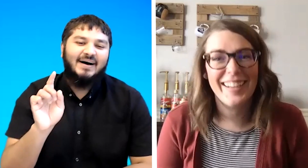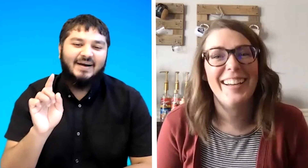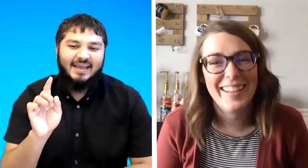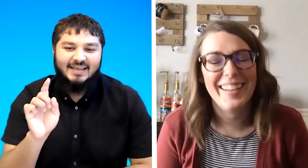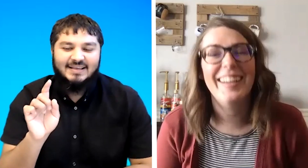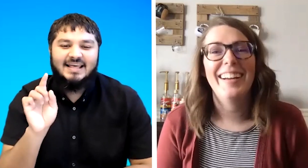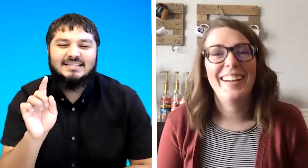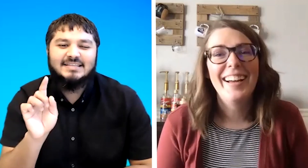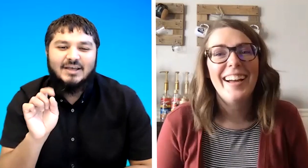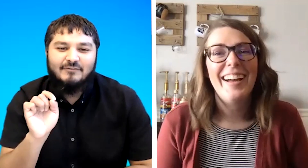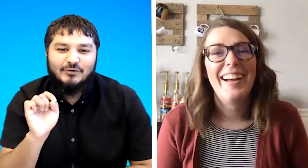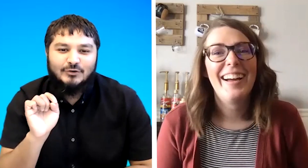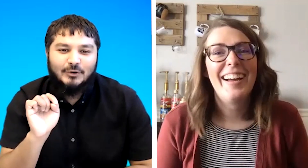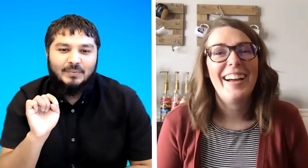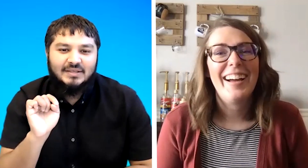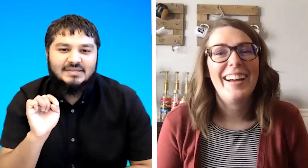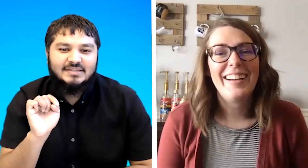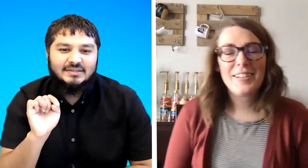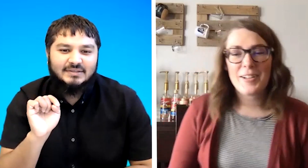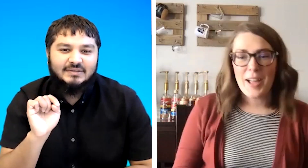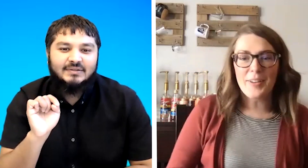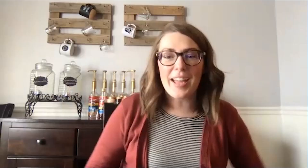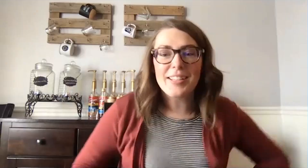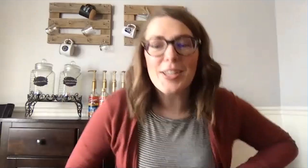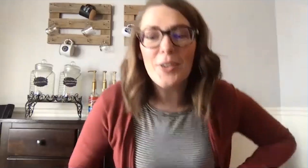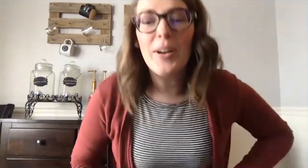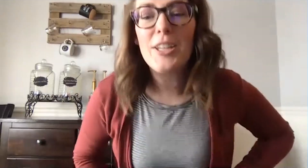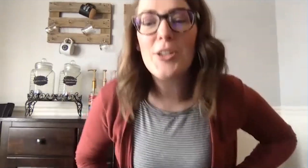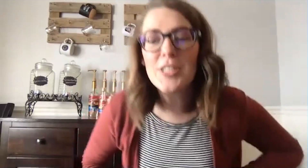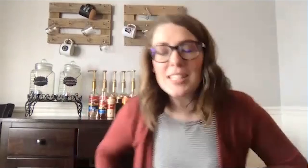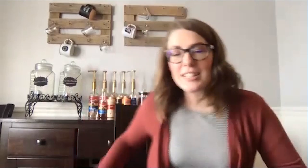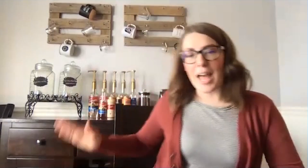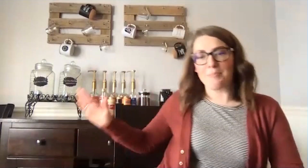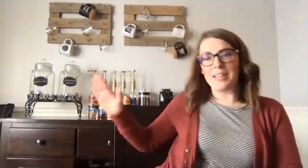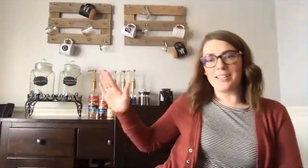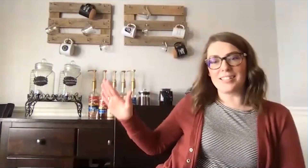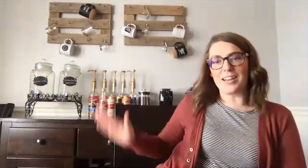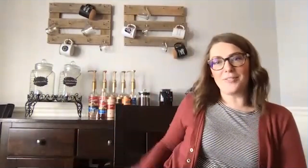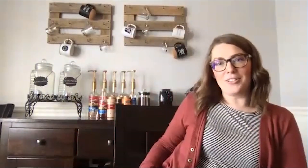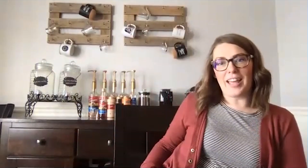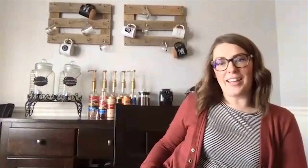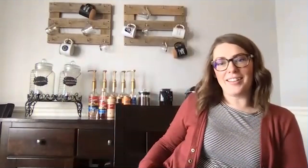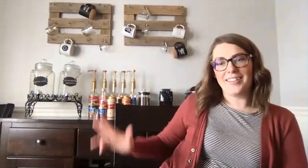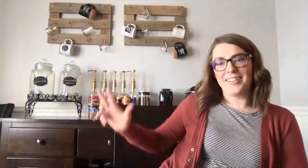okay let's see the sign for dog please okay so you're slapping the side of your leg and then